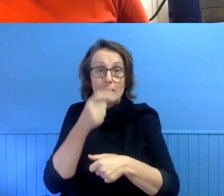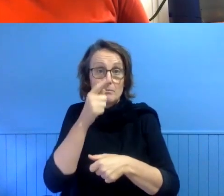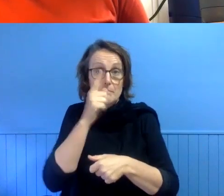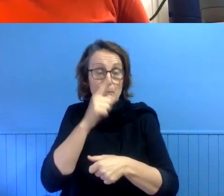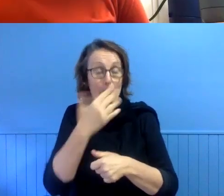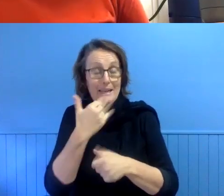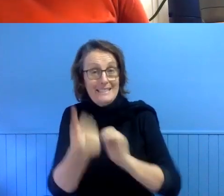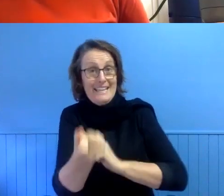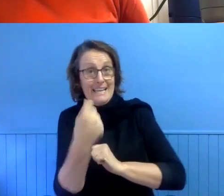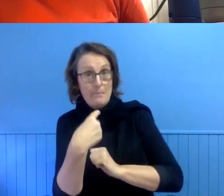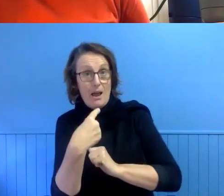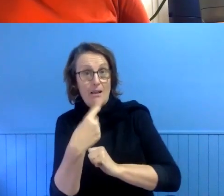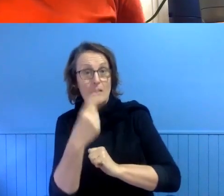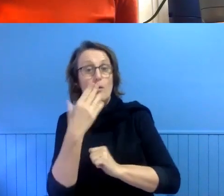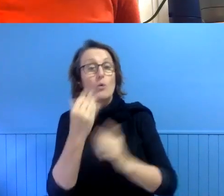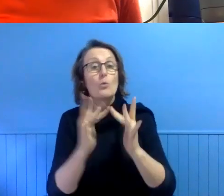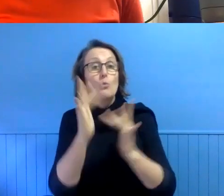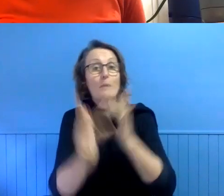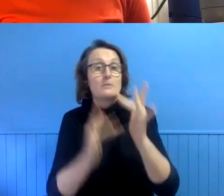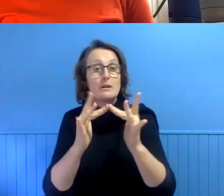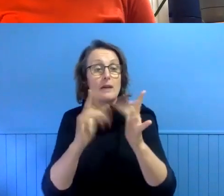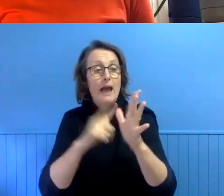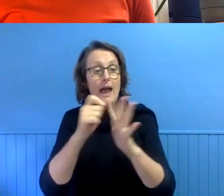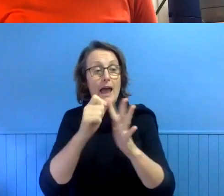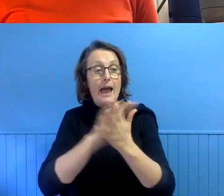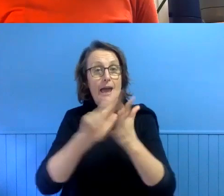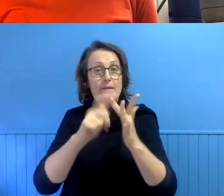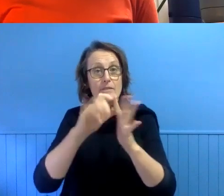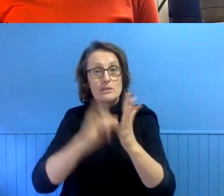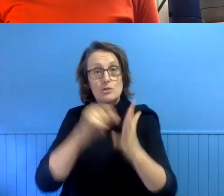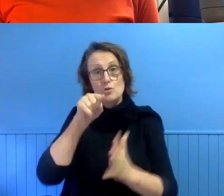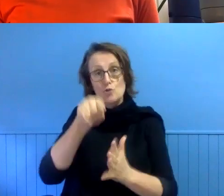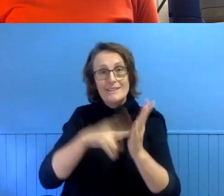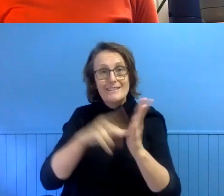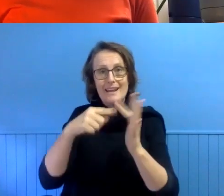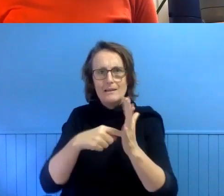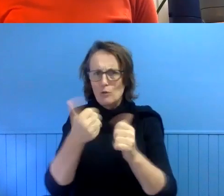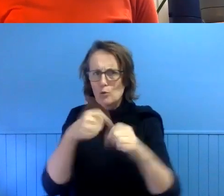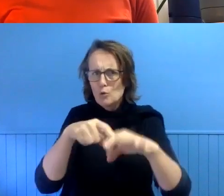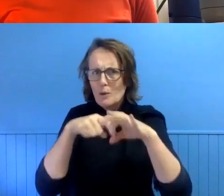You can find it on our website because there are great questions there that I would be happy to have a conversation with